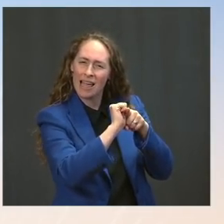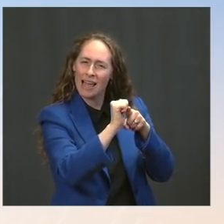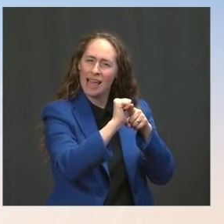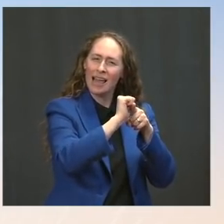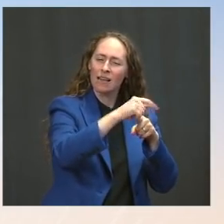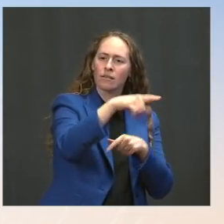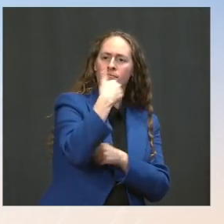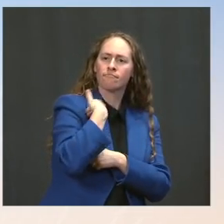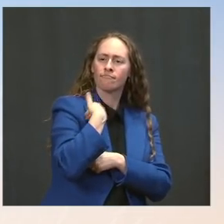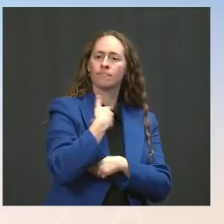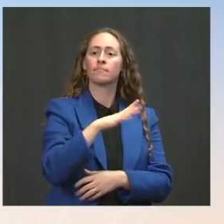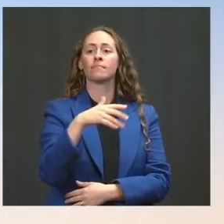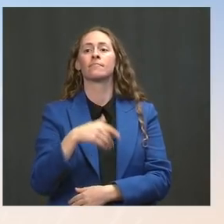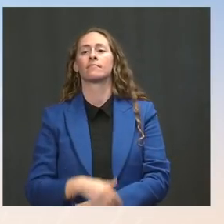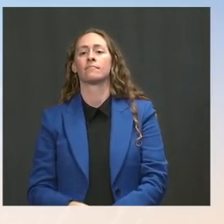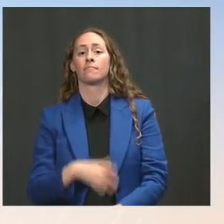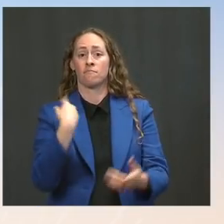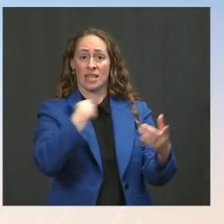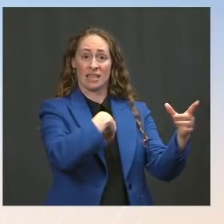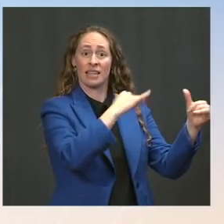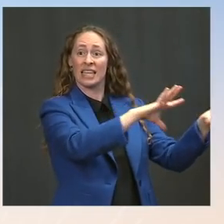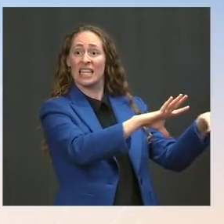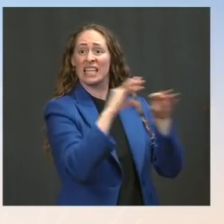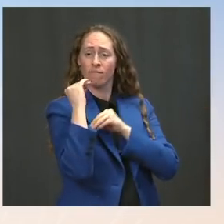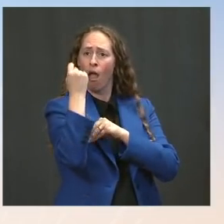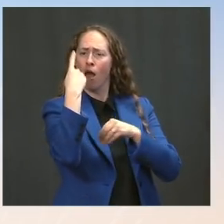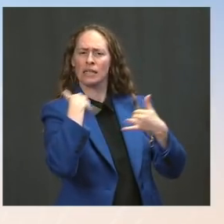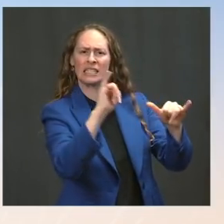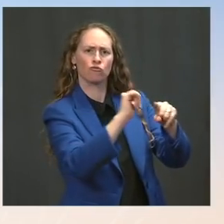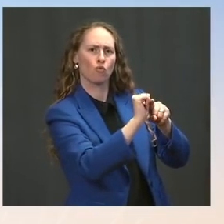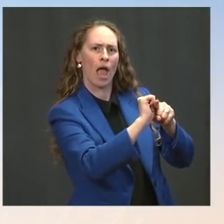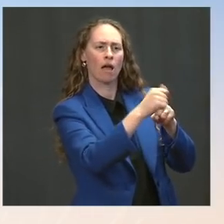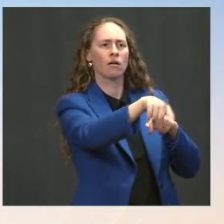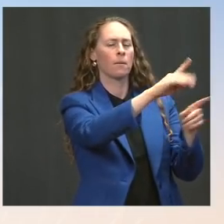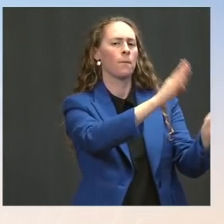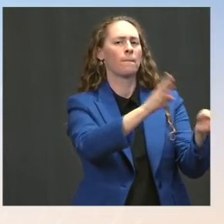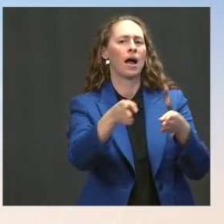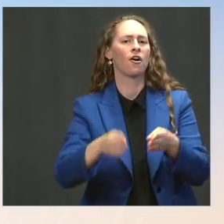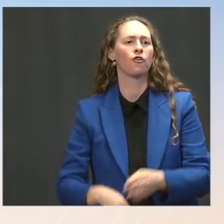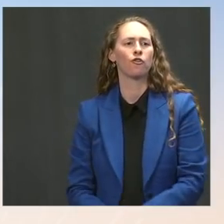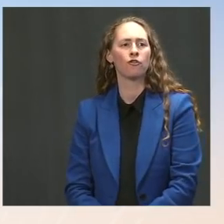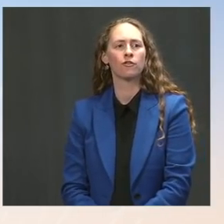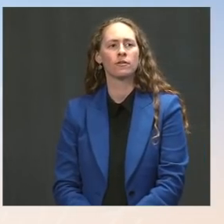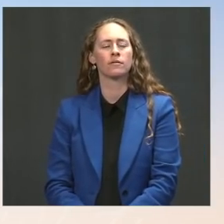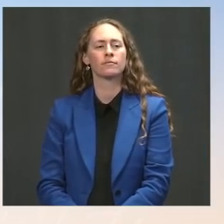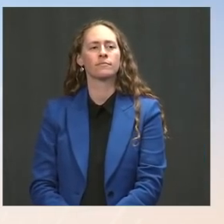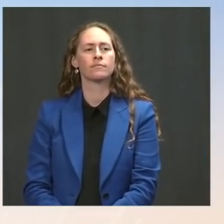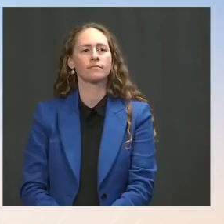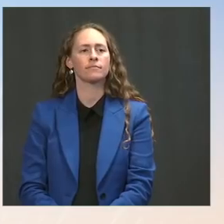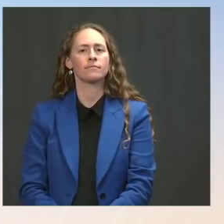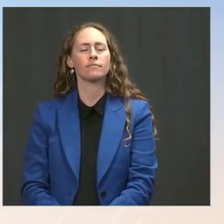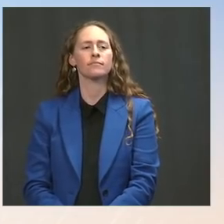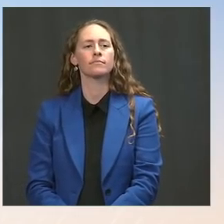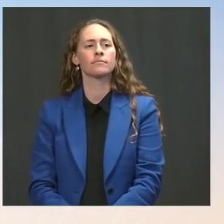The Press: Right. But regardless of the title and what their mission is, how many -- what's the number that we expect to be there by December, given it's by the end of the year?